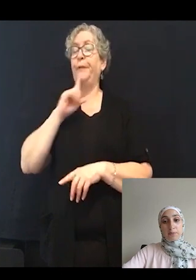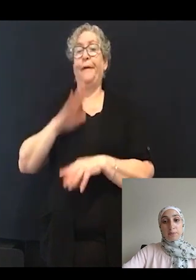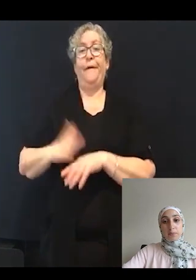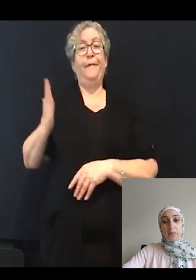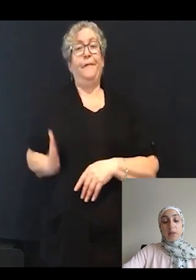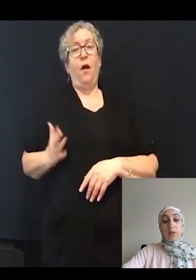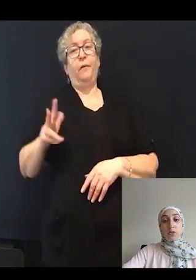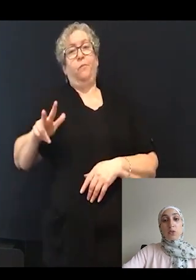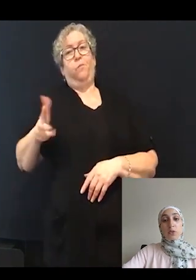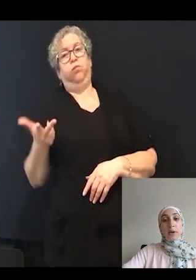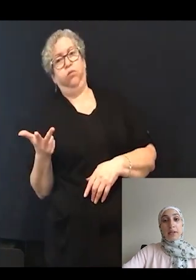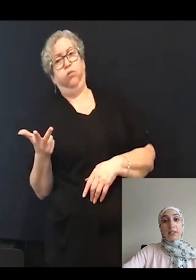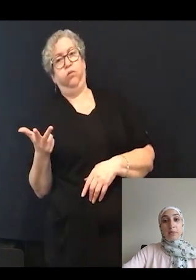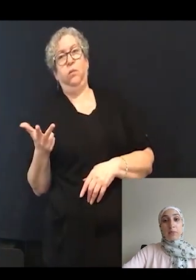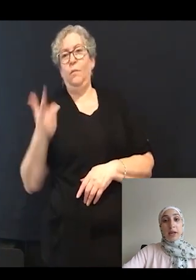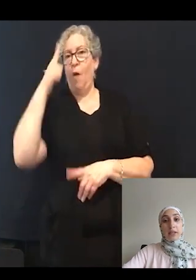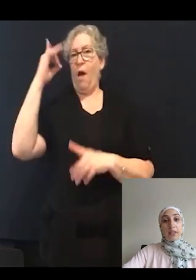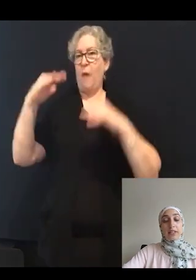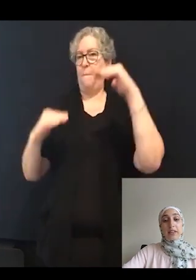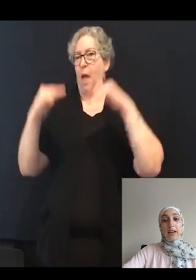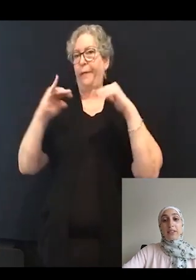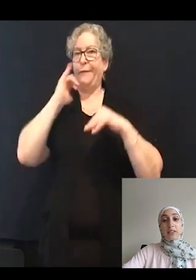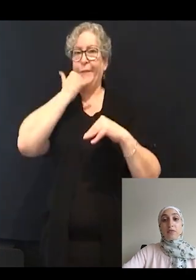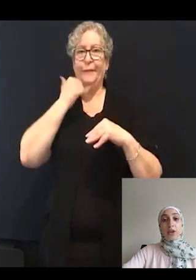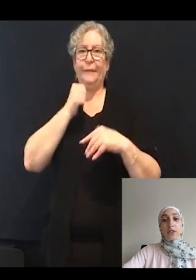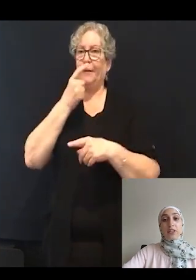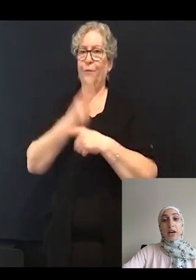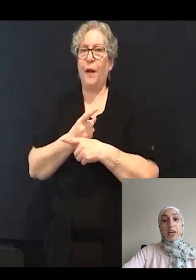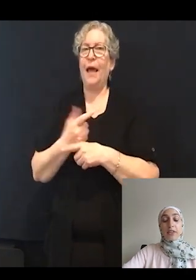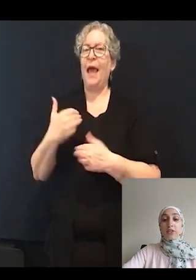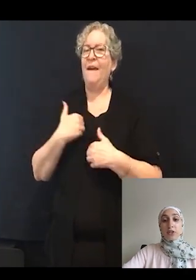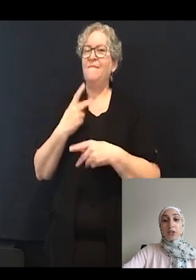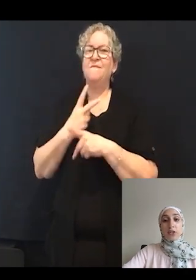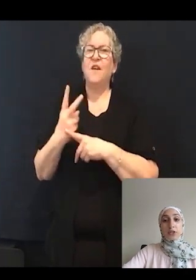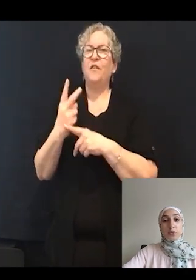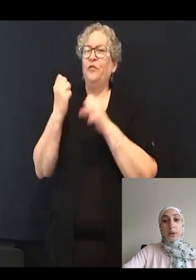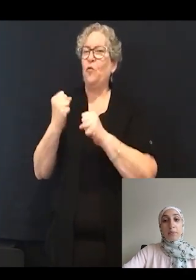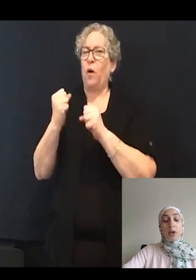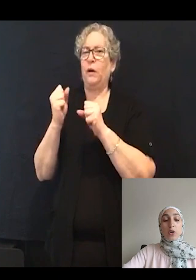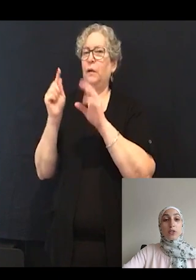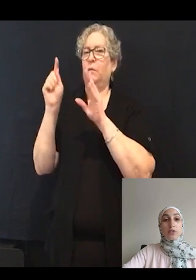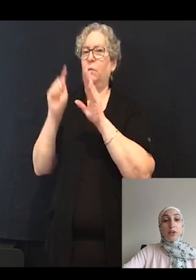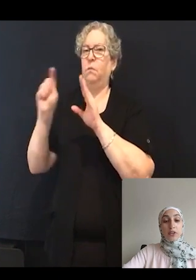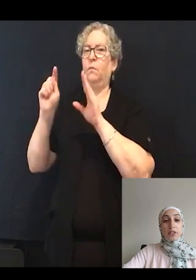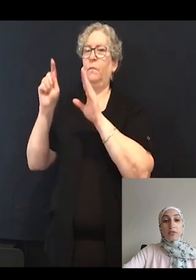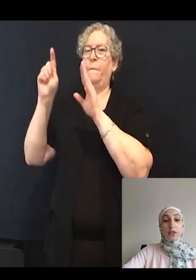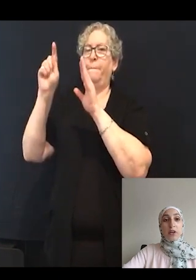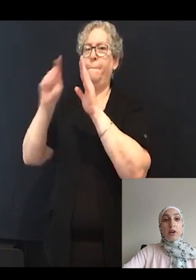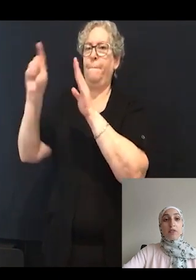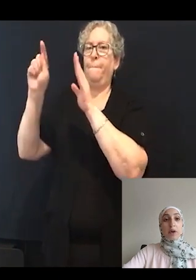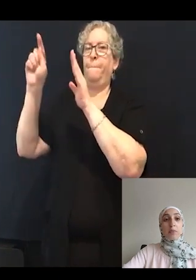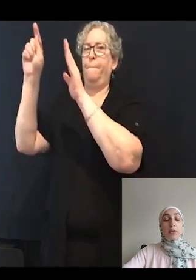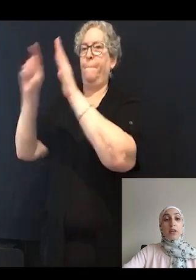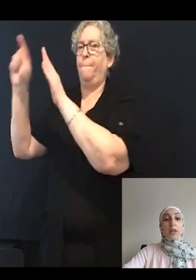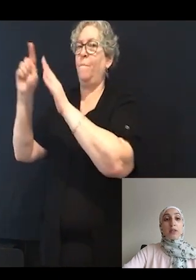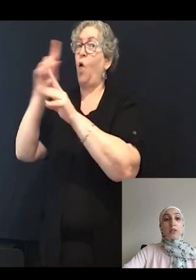due to the balance abnormalities and has this very tight circular swim, which is very different from the swimming behavior